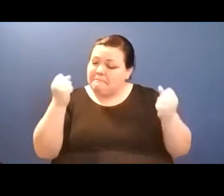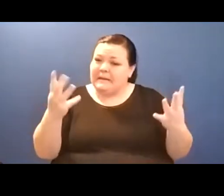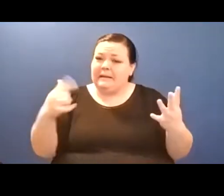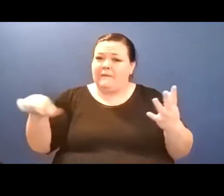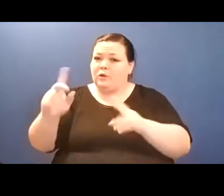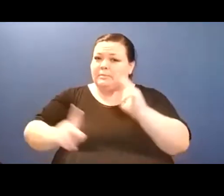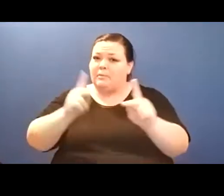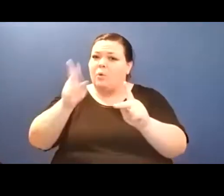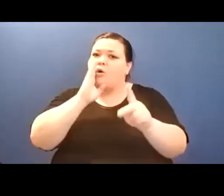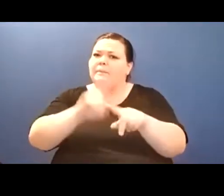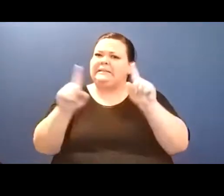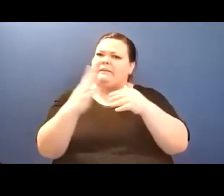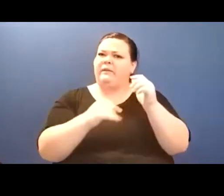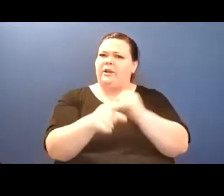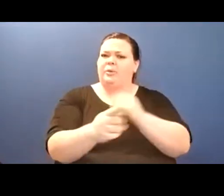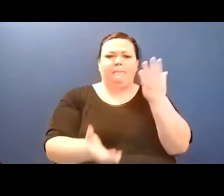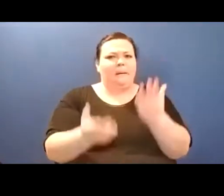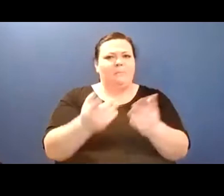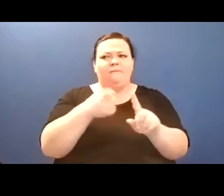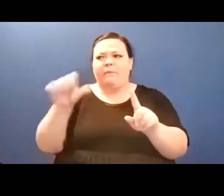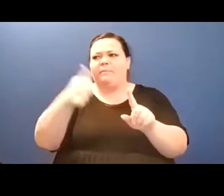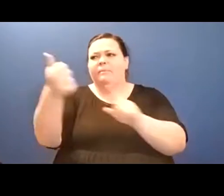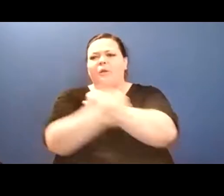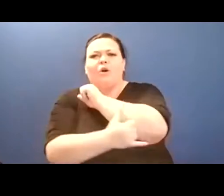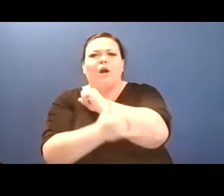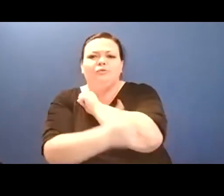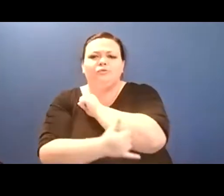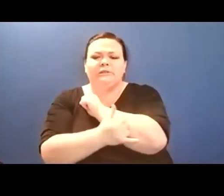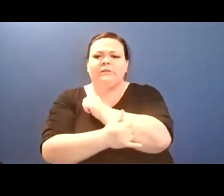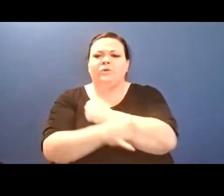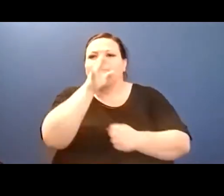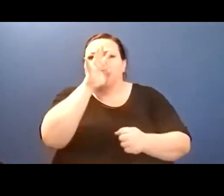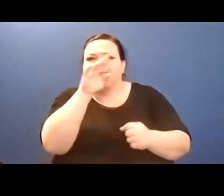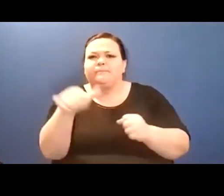Tris's steadfast willingness to learn and Nico's sense of all things magic.//